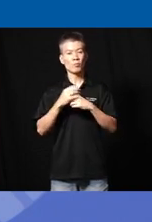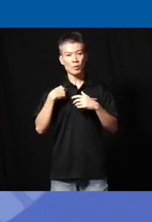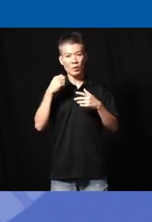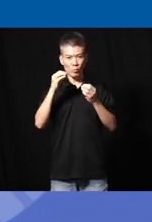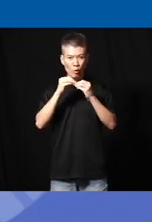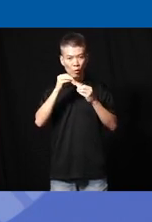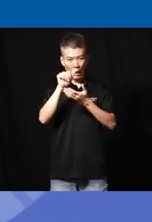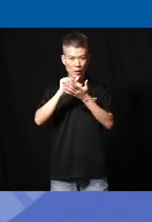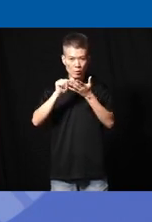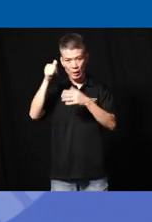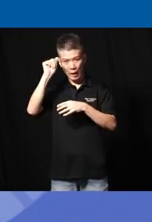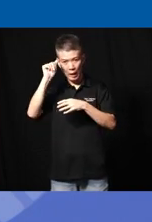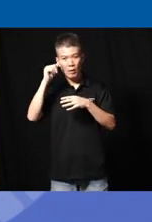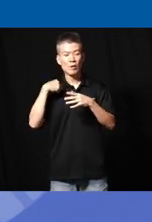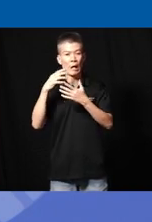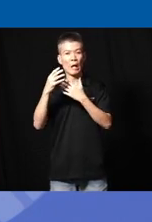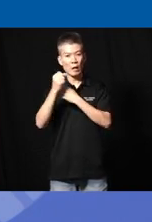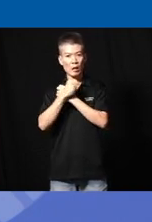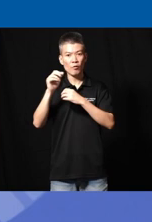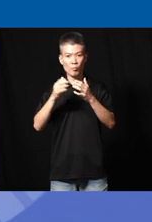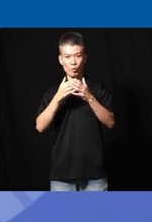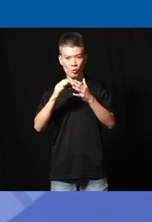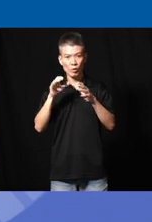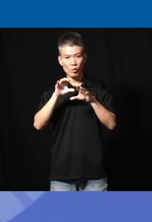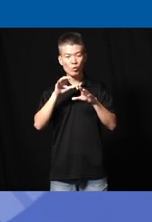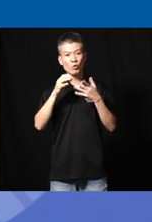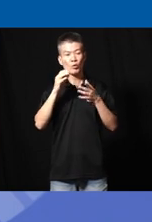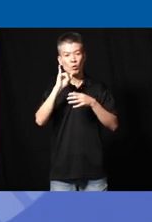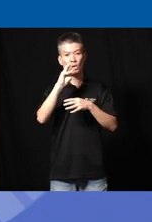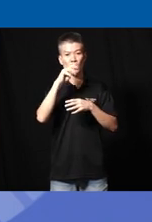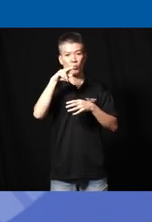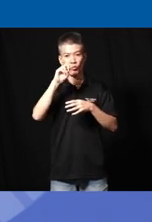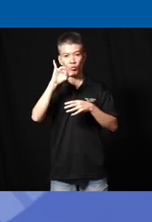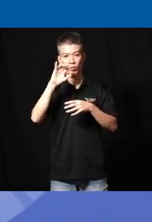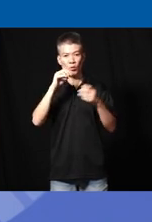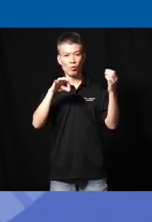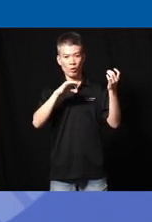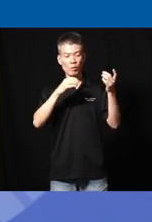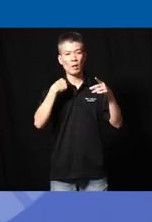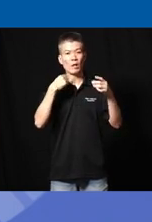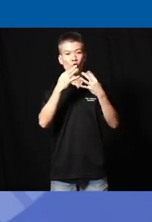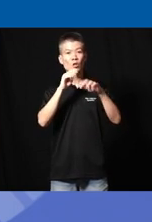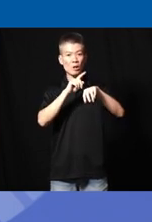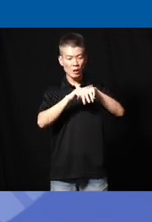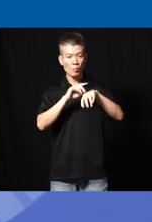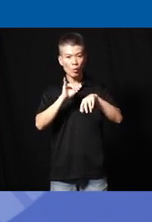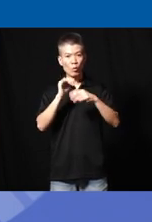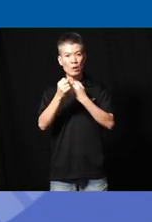artistic hat I love music uh I do improvisational violin in my free time and I also love tinkering